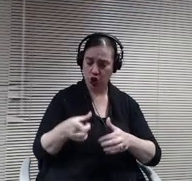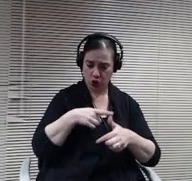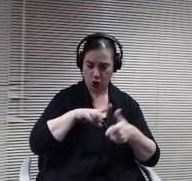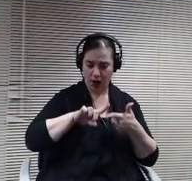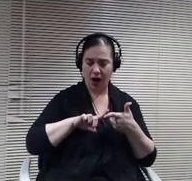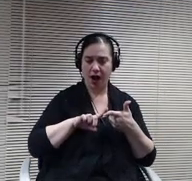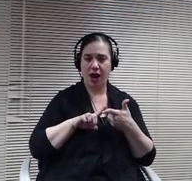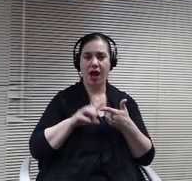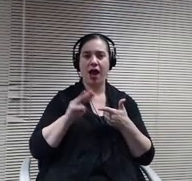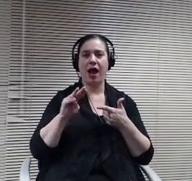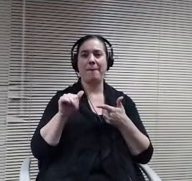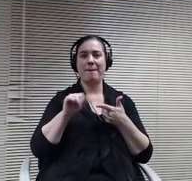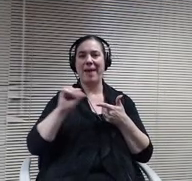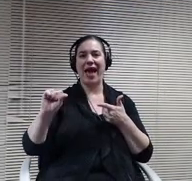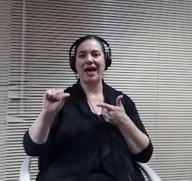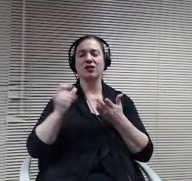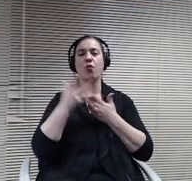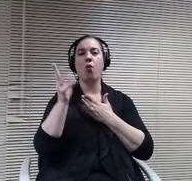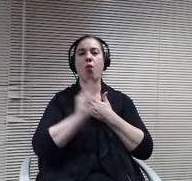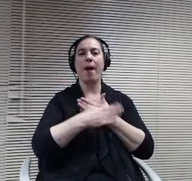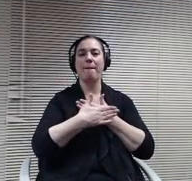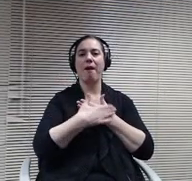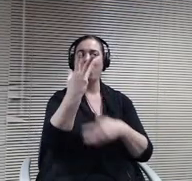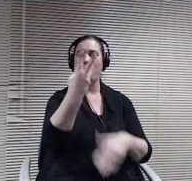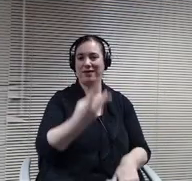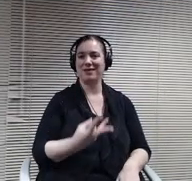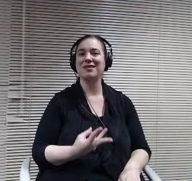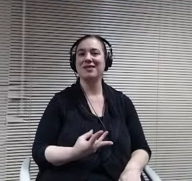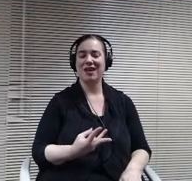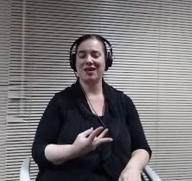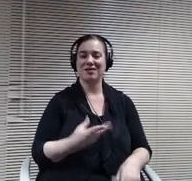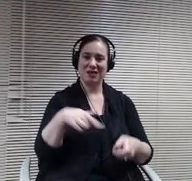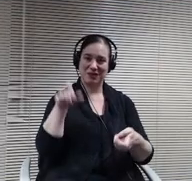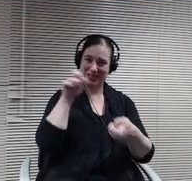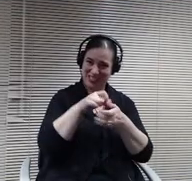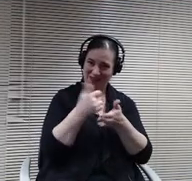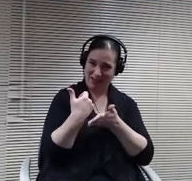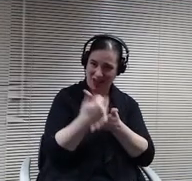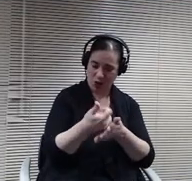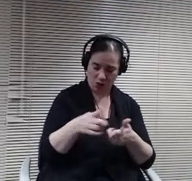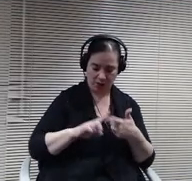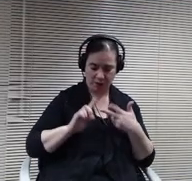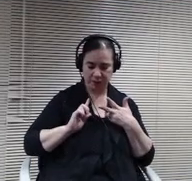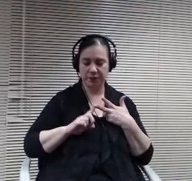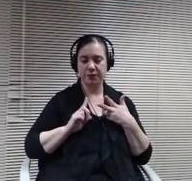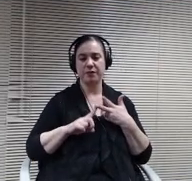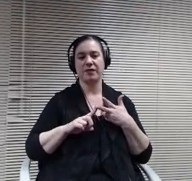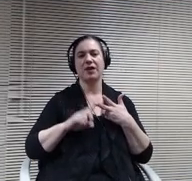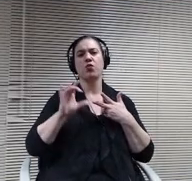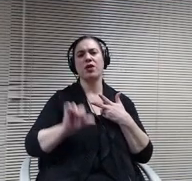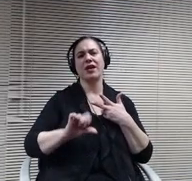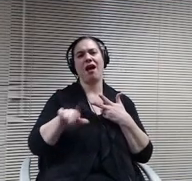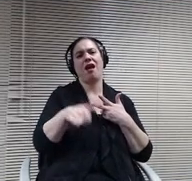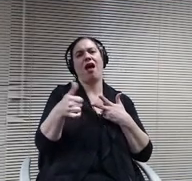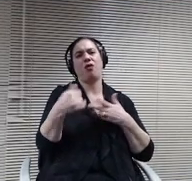specific help. And then there could be other uses of the building if we wanted to do that